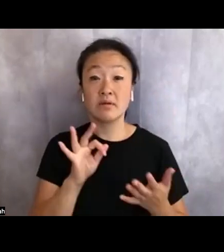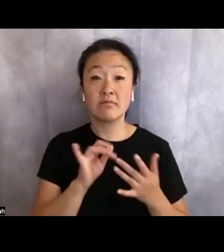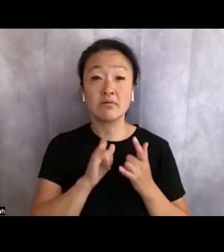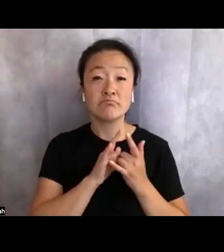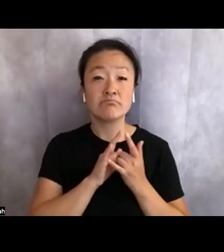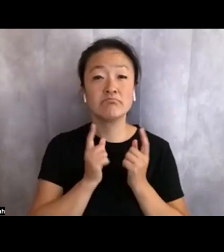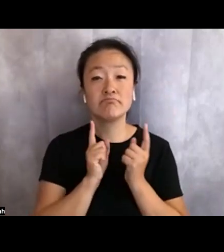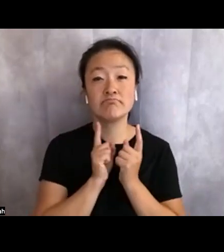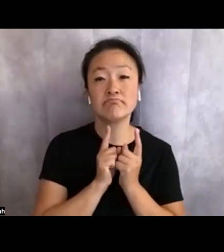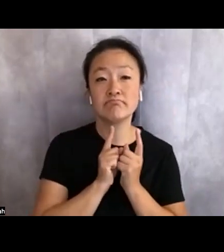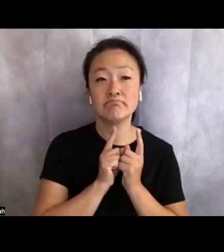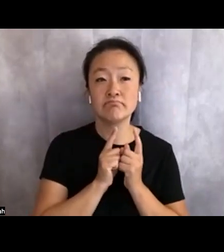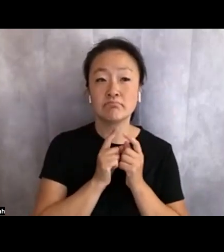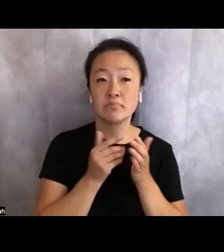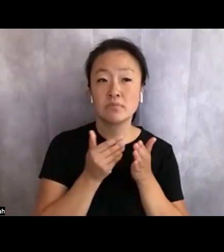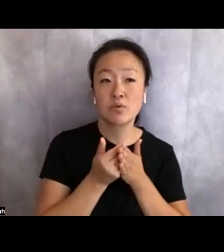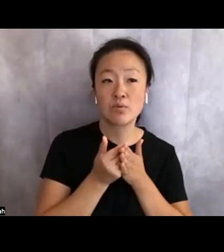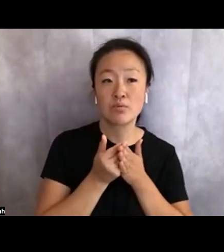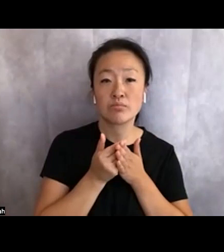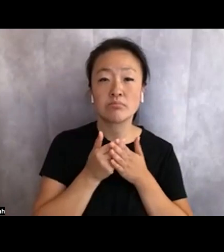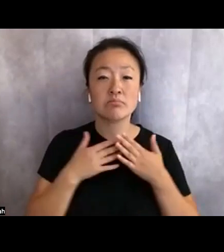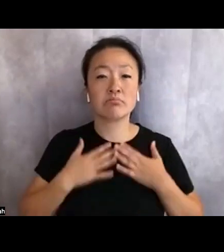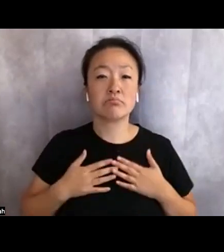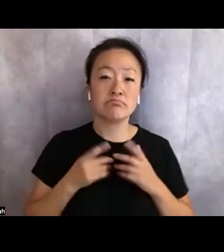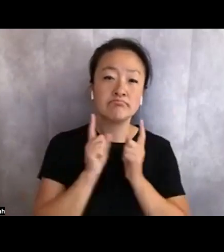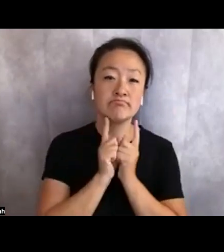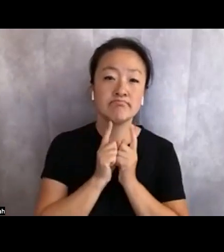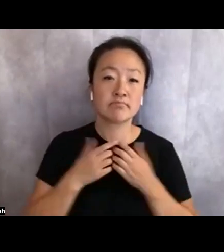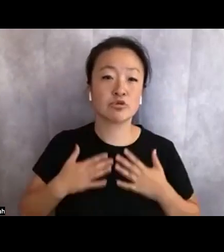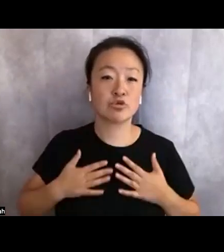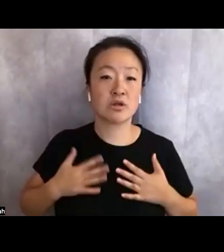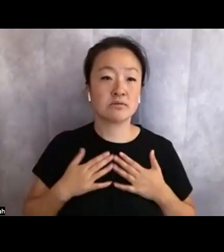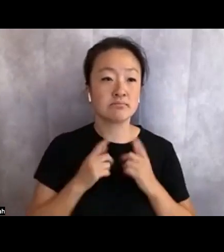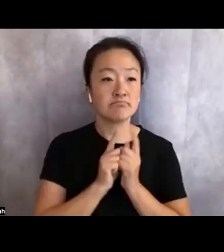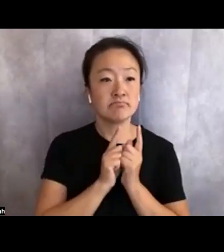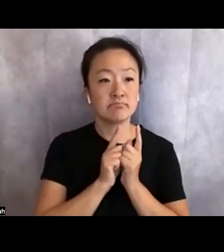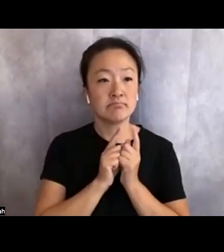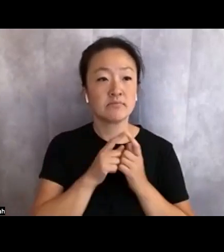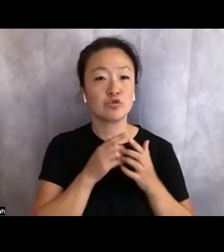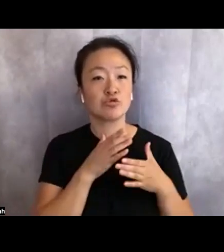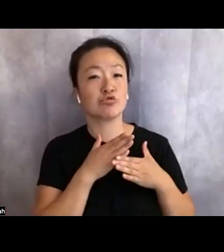close enough that our chests touch, shared breath comes from belly up that.... that